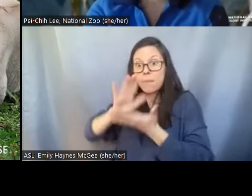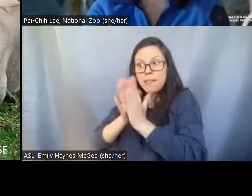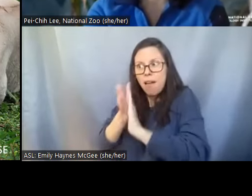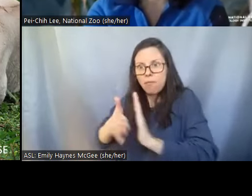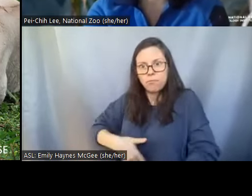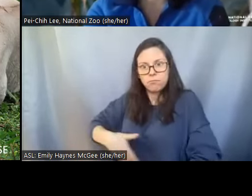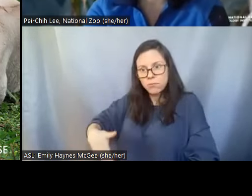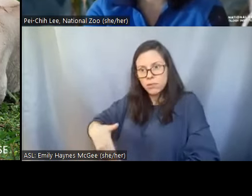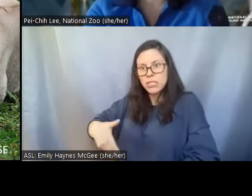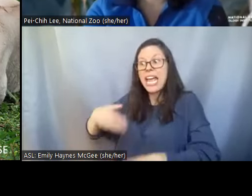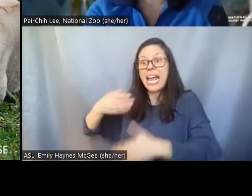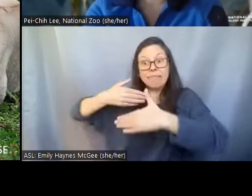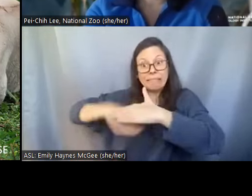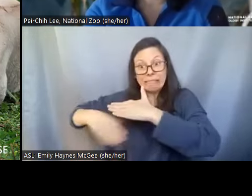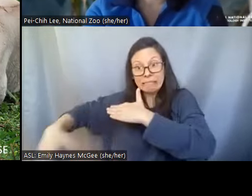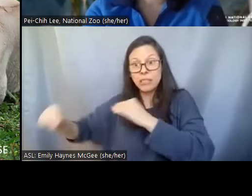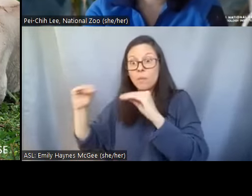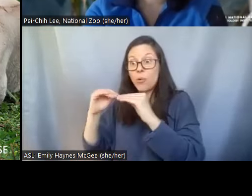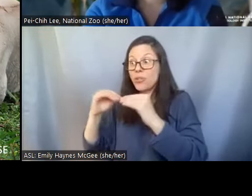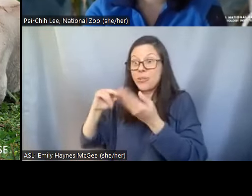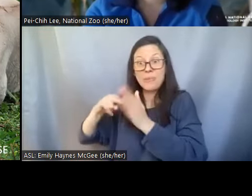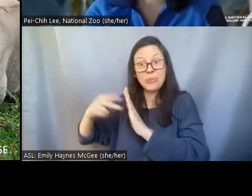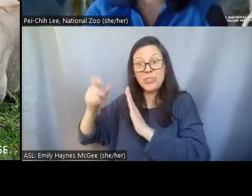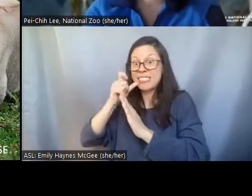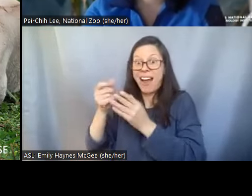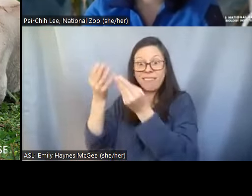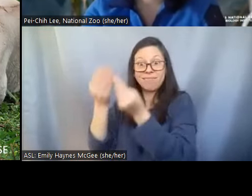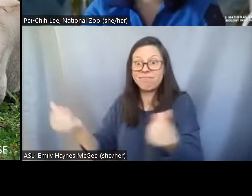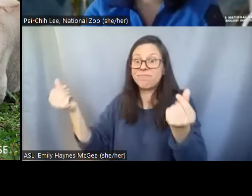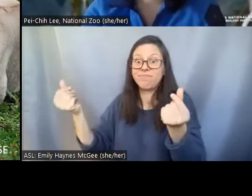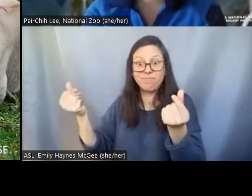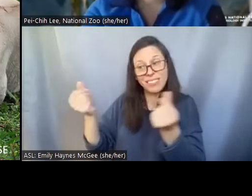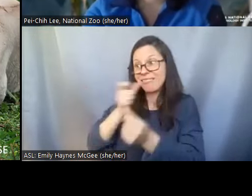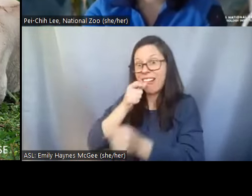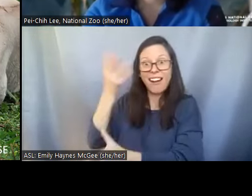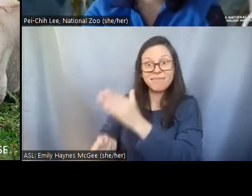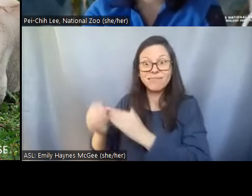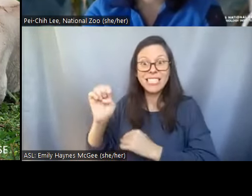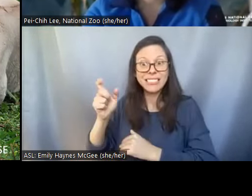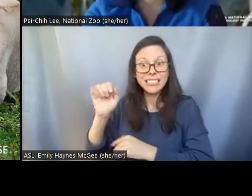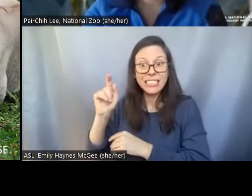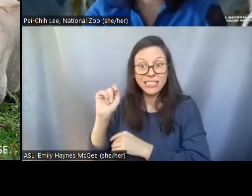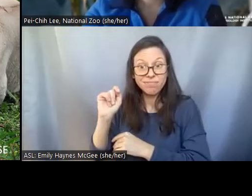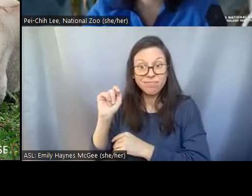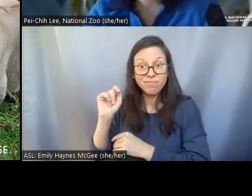That is unbelievable and we have some more local examples of this, the Black-footed Ferret